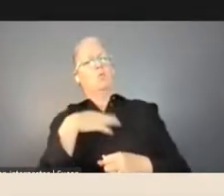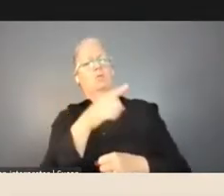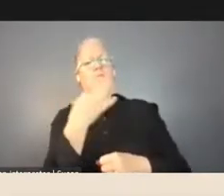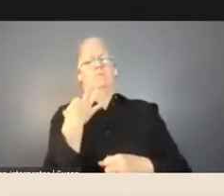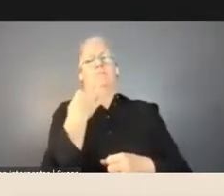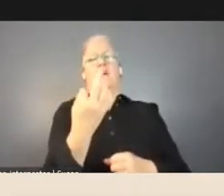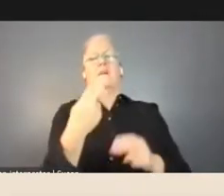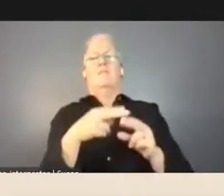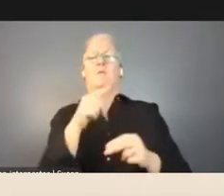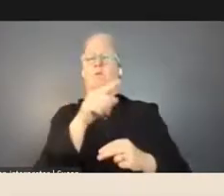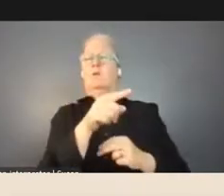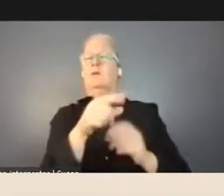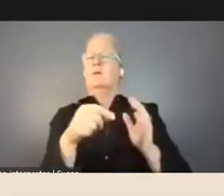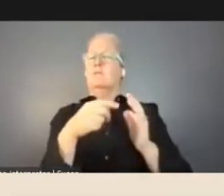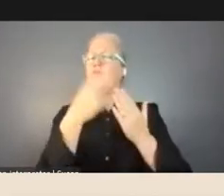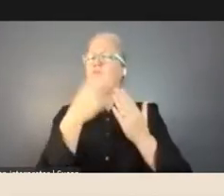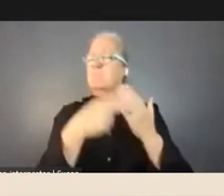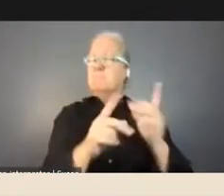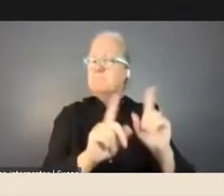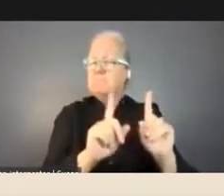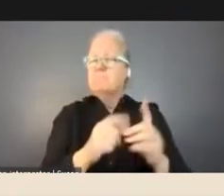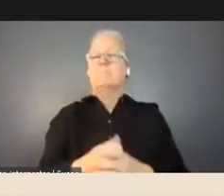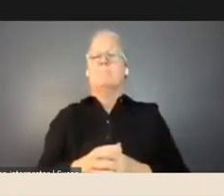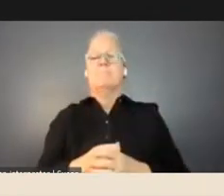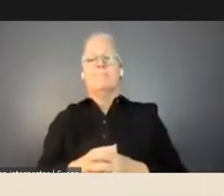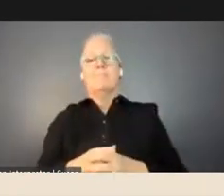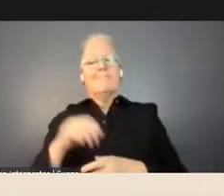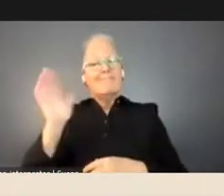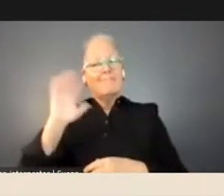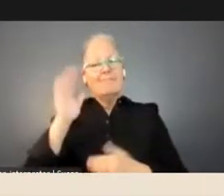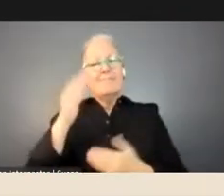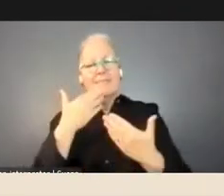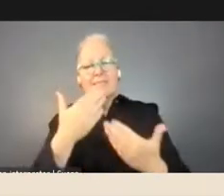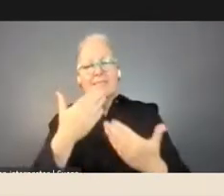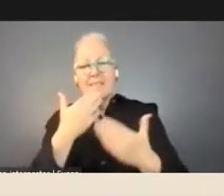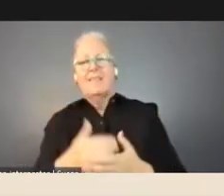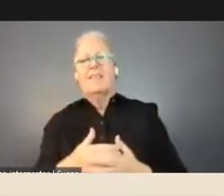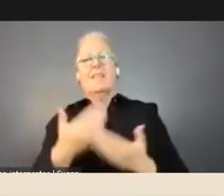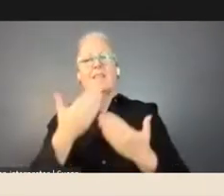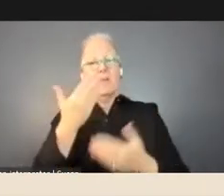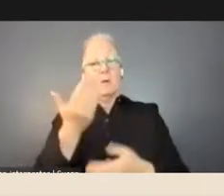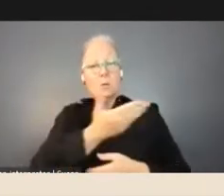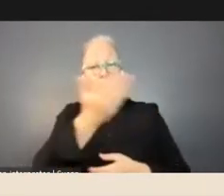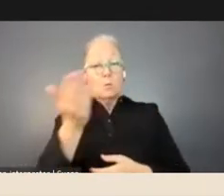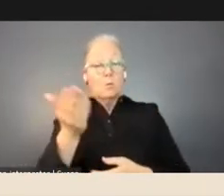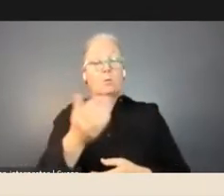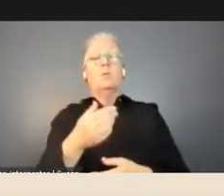Joe Toohey: Thanks, Shona and hello everybody, and to all of you in regional Victoria, who are